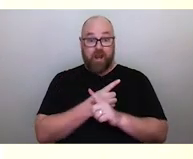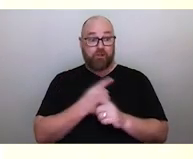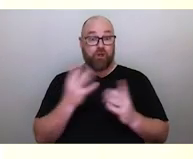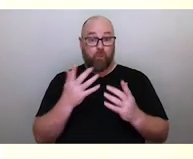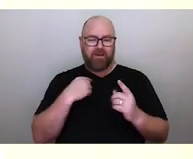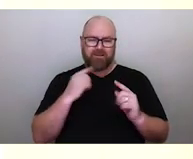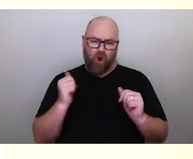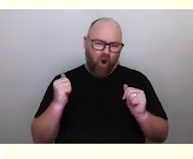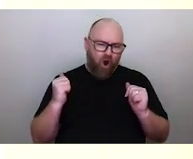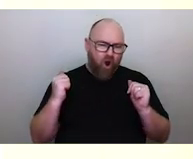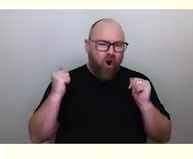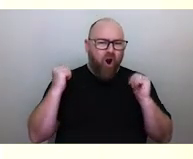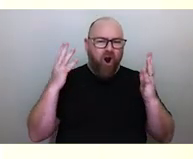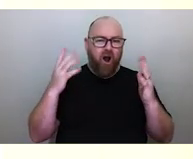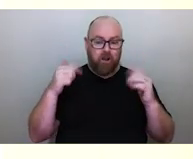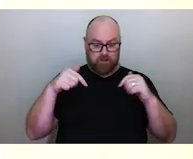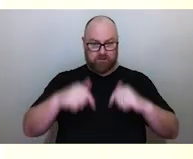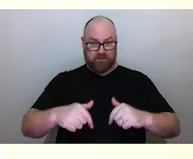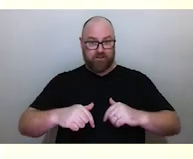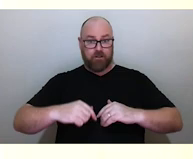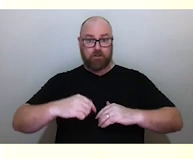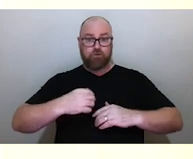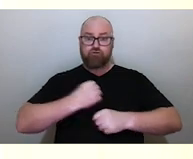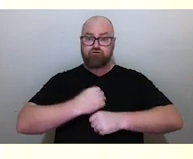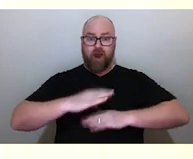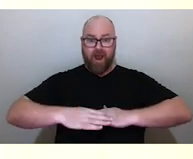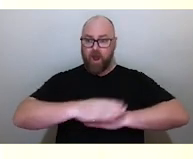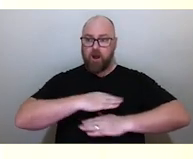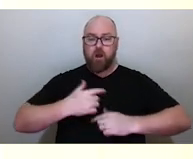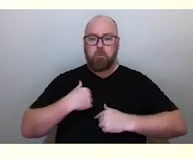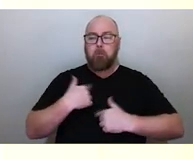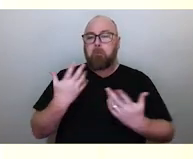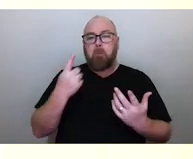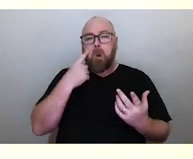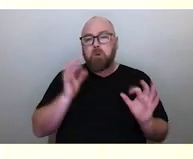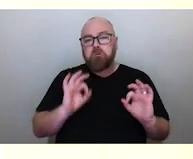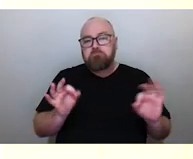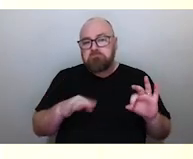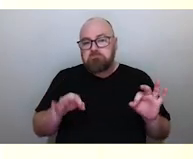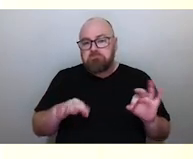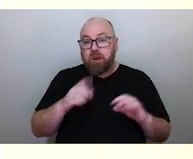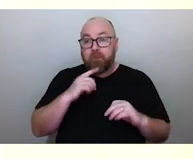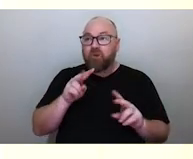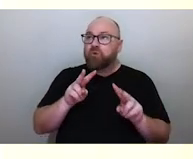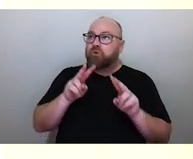which means even on the ground level, you're not going to notice it. But if you look up at the sky and you see those stars twinkling,